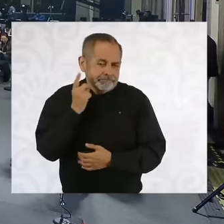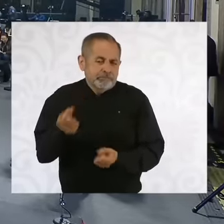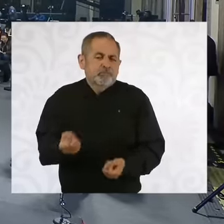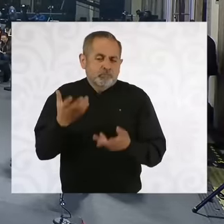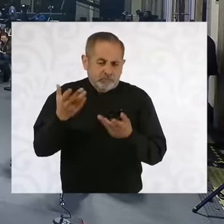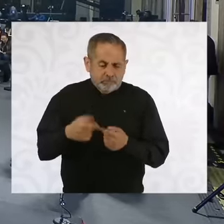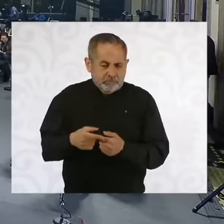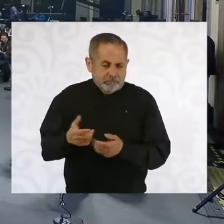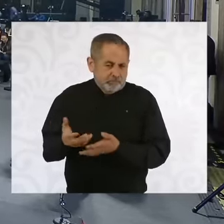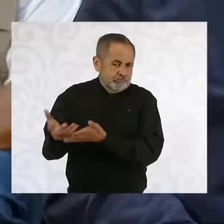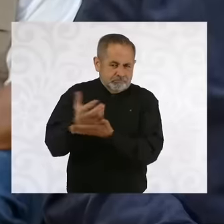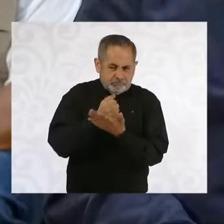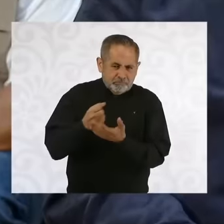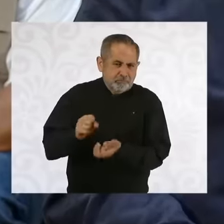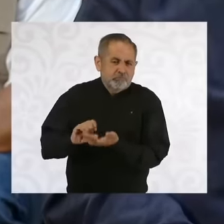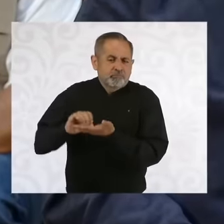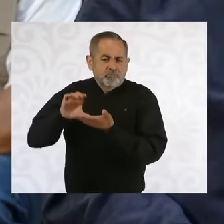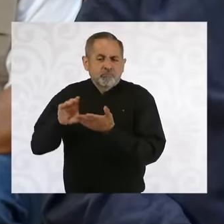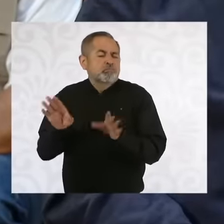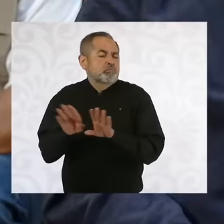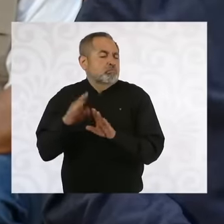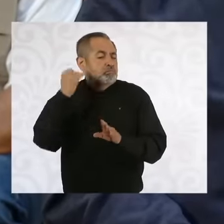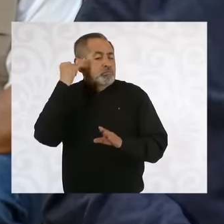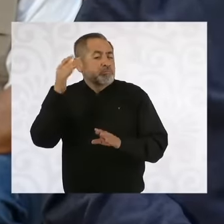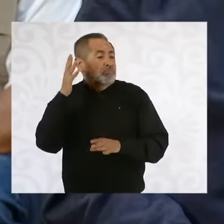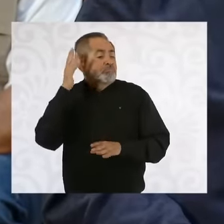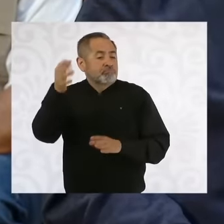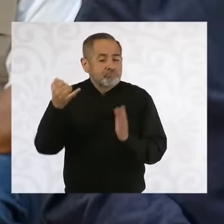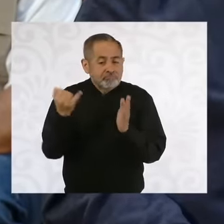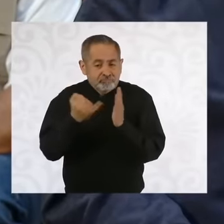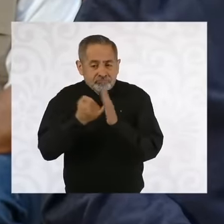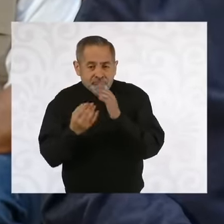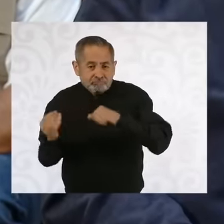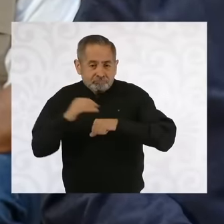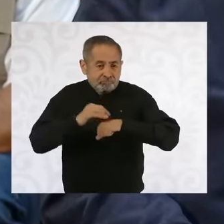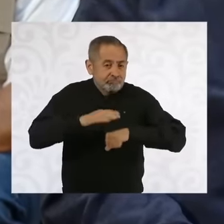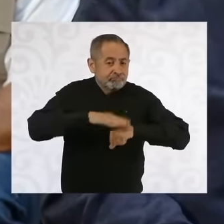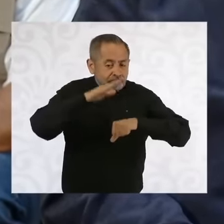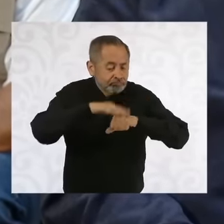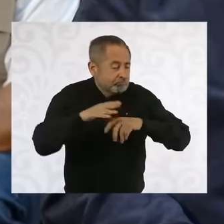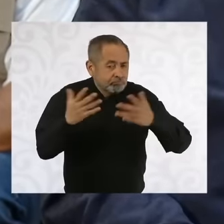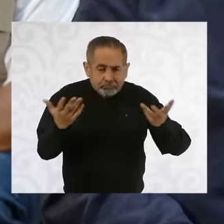via rights and collection to strengthen public finances, you have said that